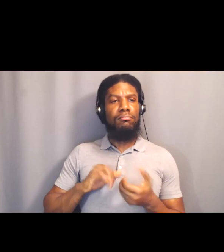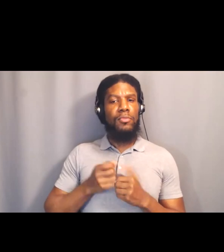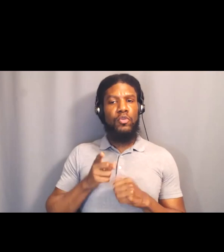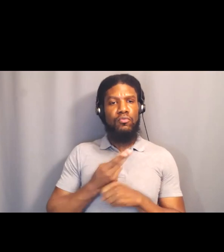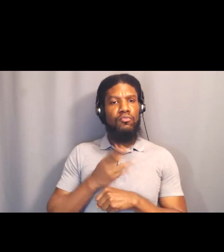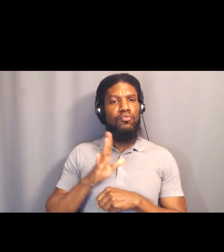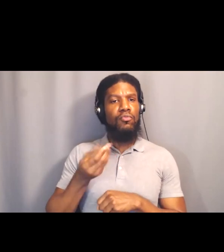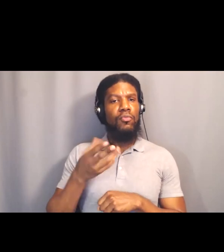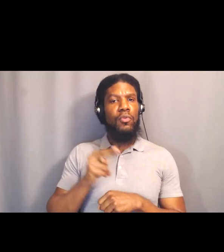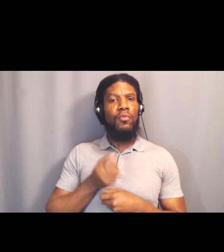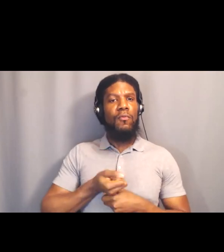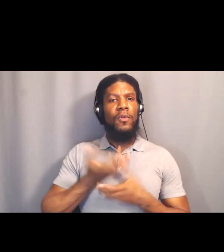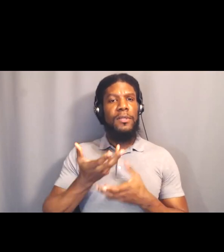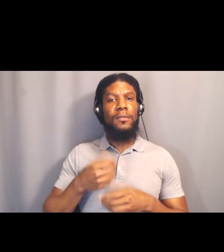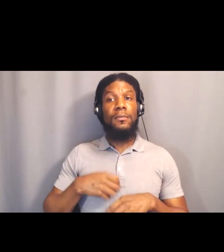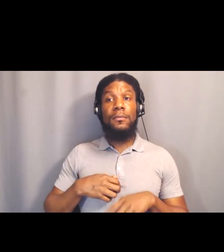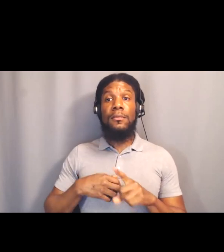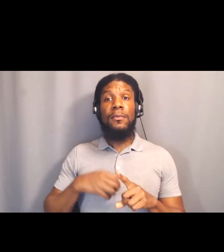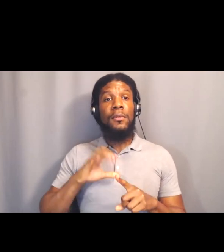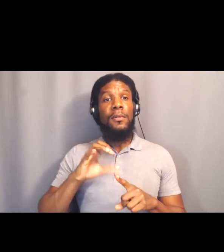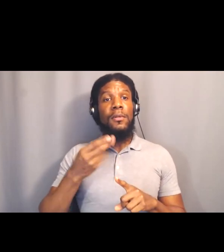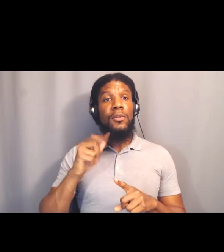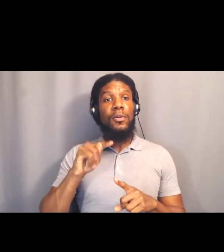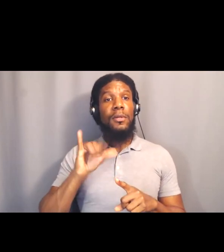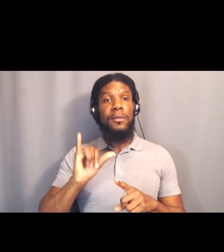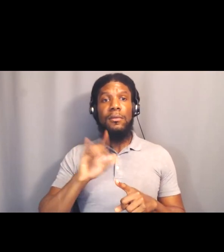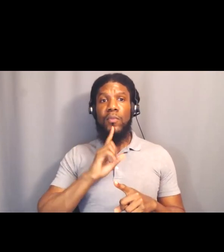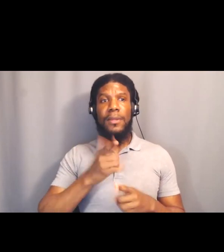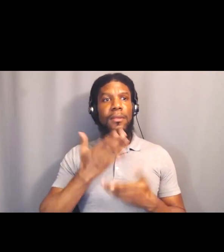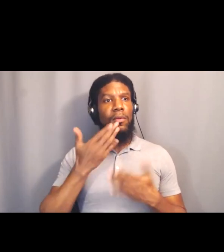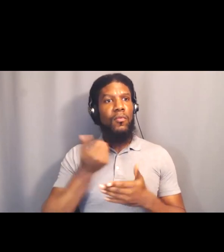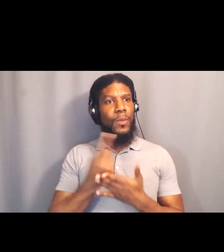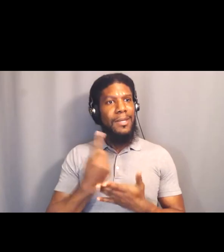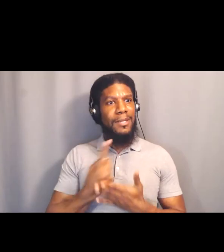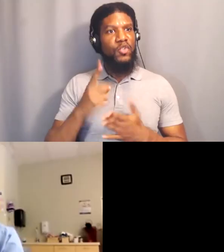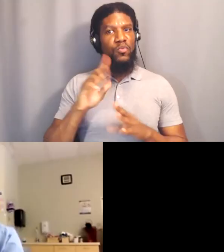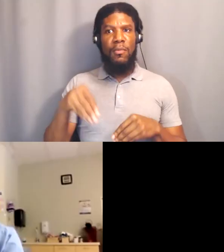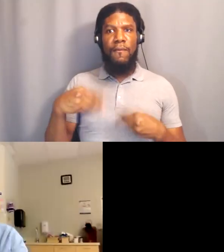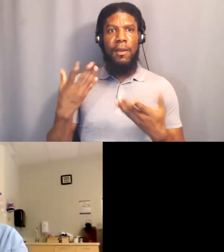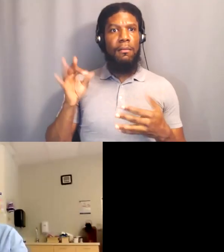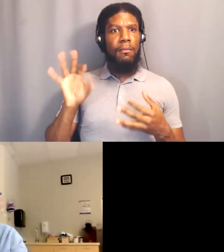[Chasity] This is Chasity, every week when you provide us with a call to action